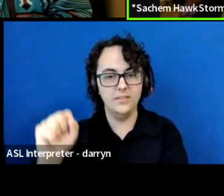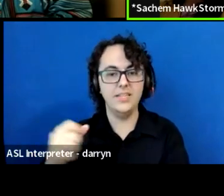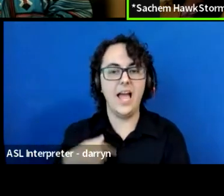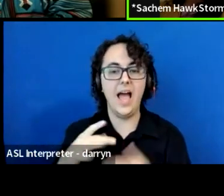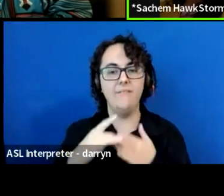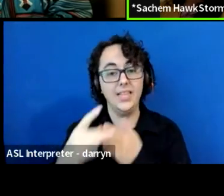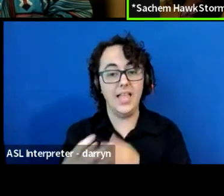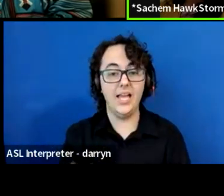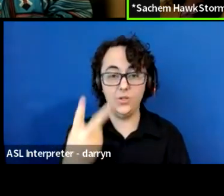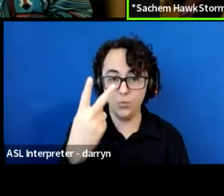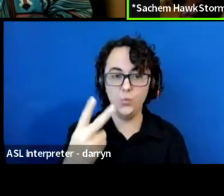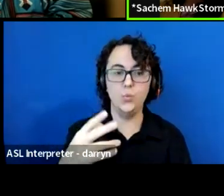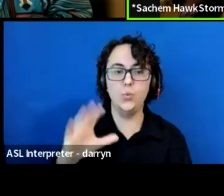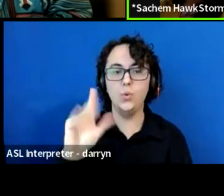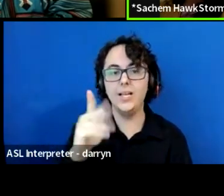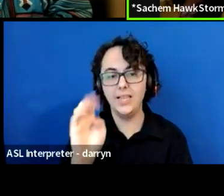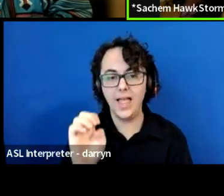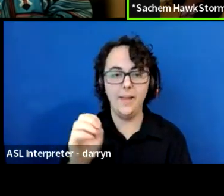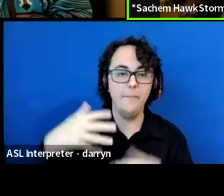the climate strike in New York,